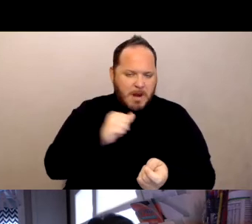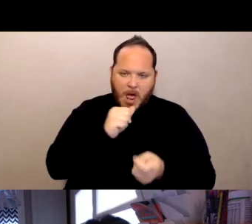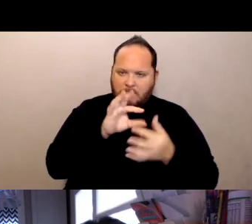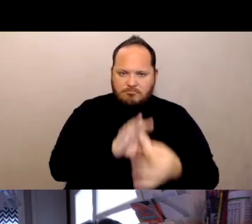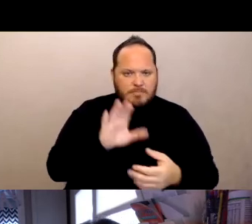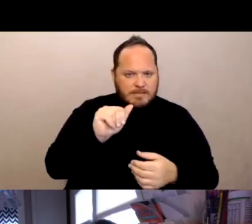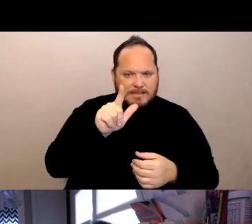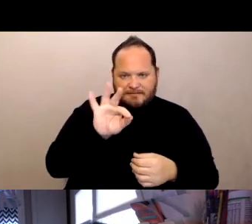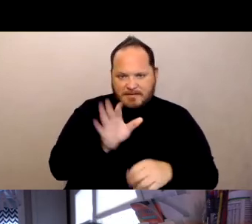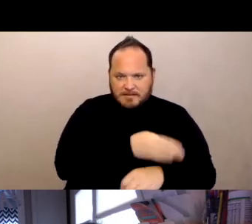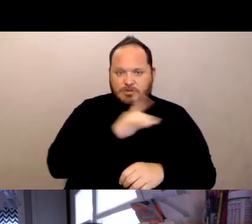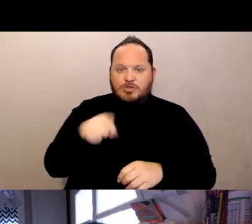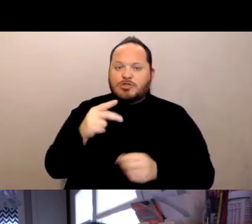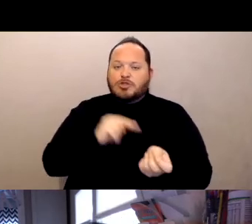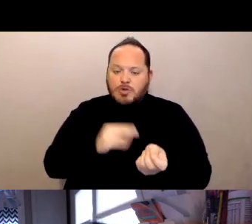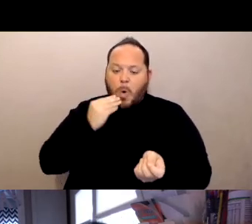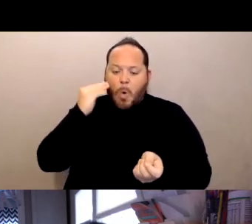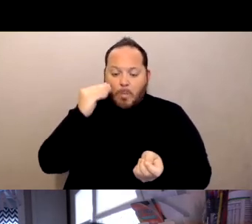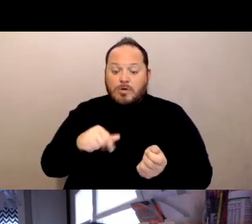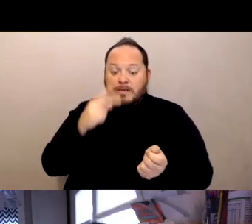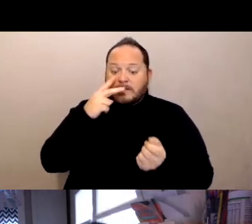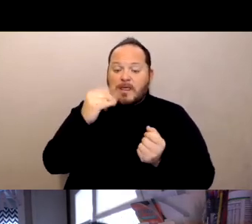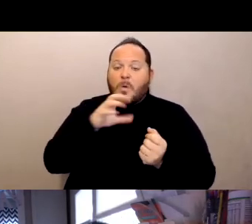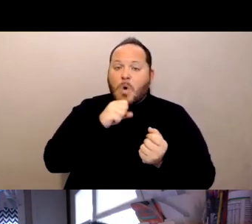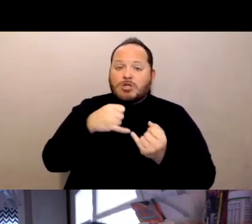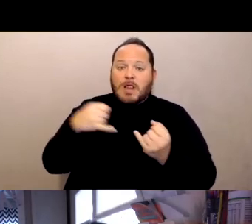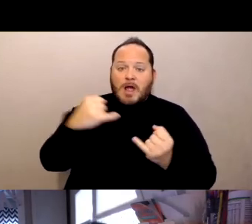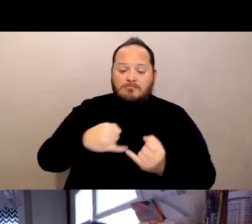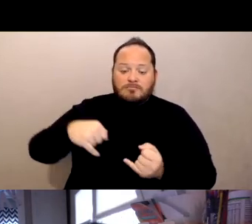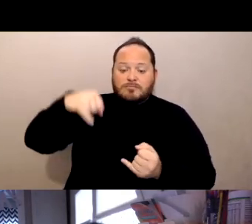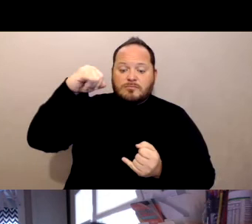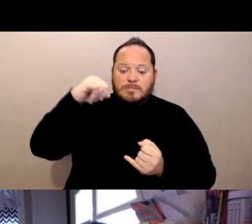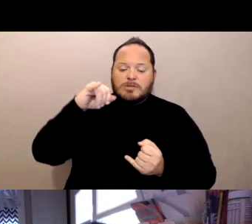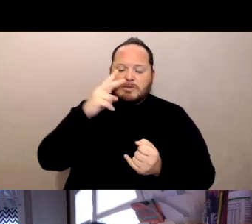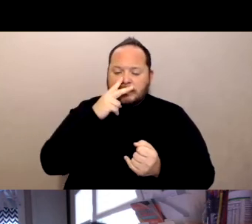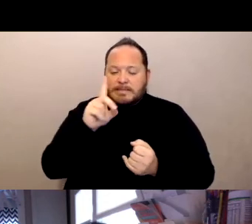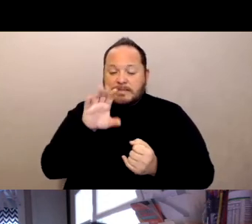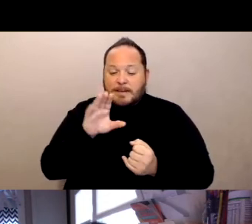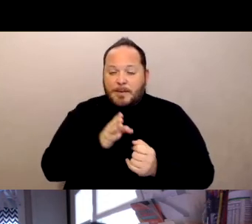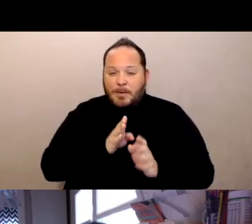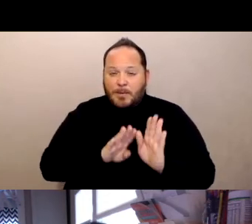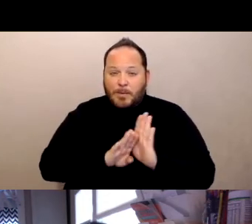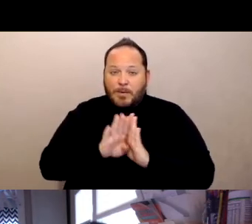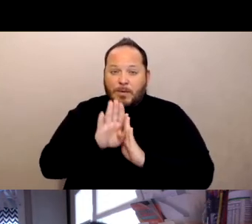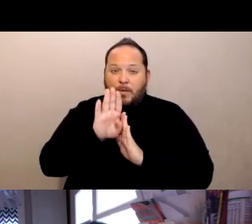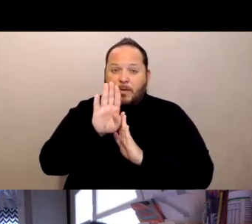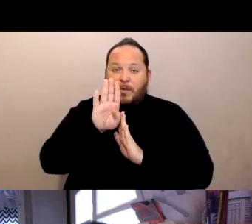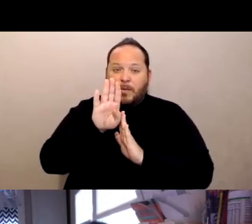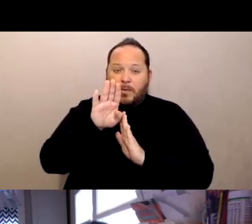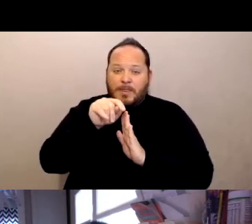And you can see that there's this huge peak towards the beginning of December and then another smaller peak towards the end of December.